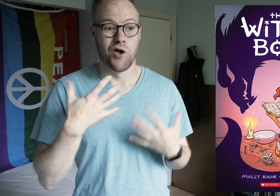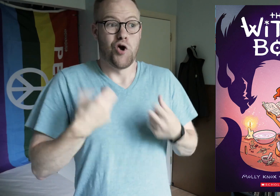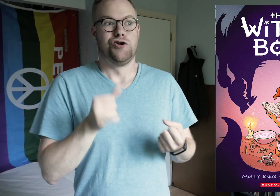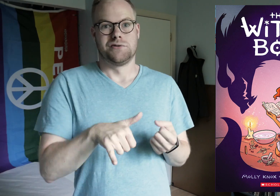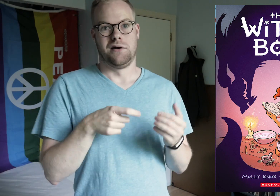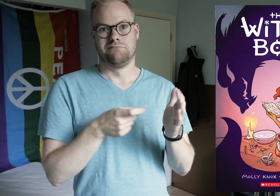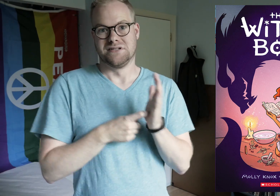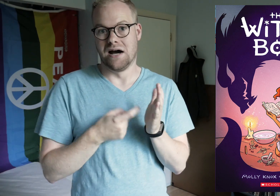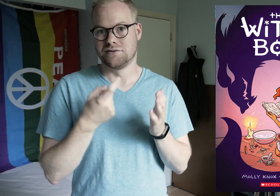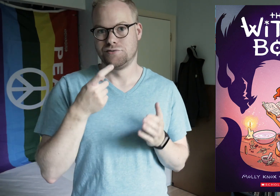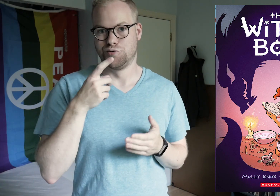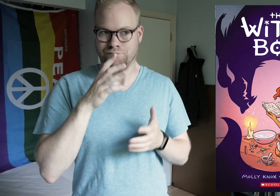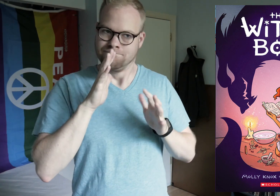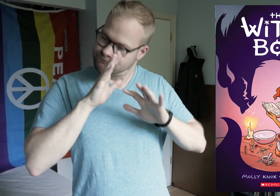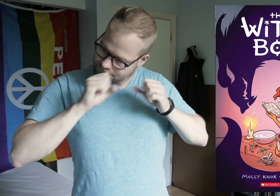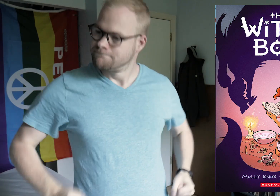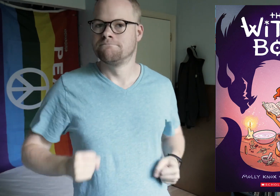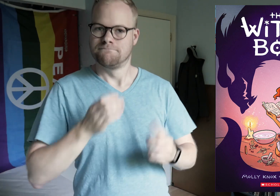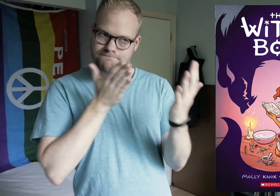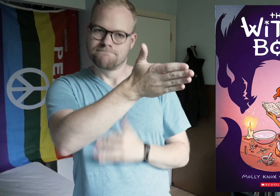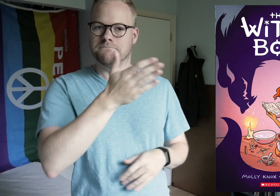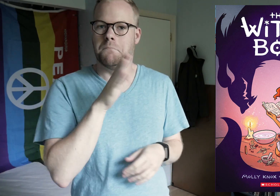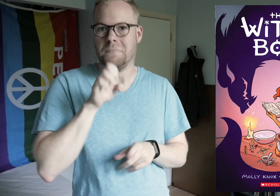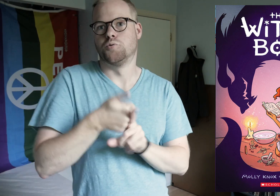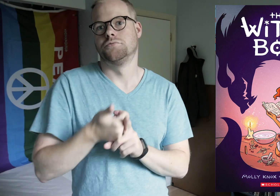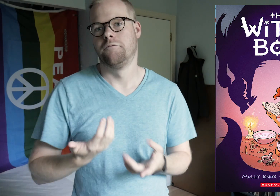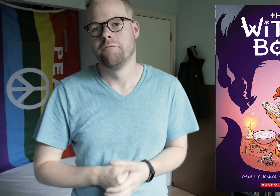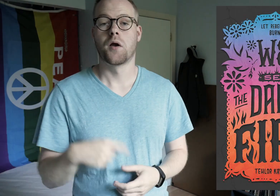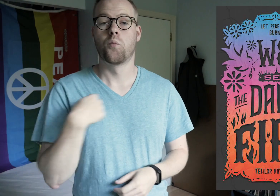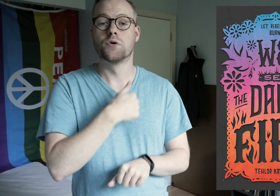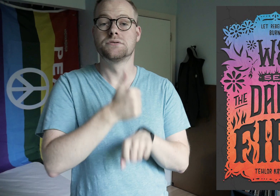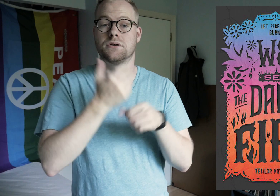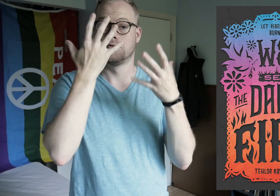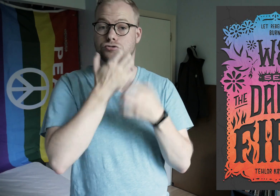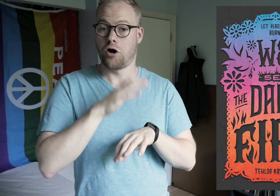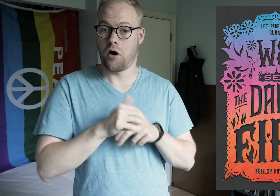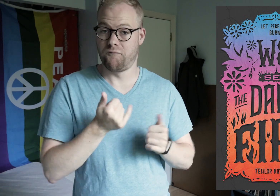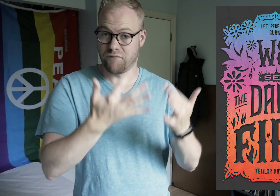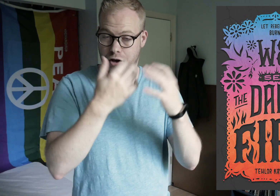the courage that it takes to break through those and be yourself. We Set the Dark on Fire.